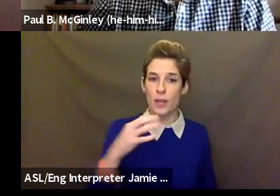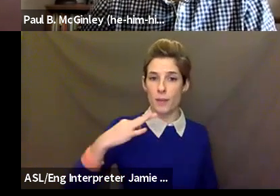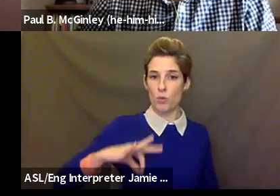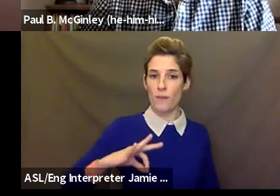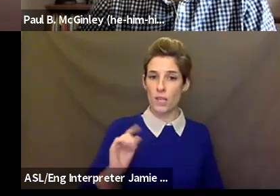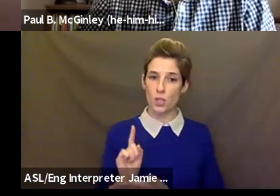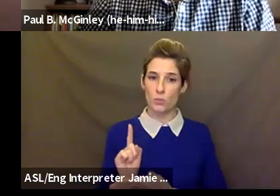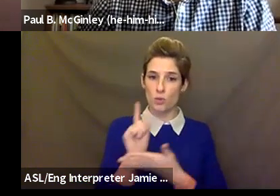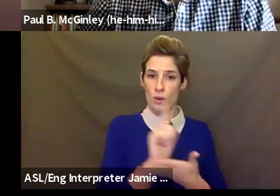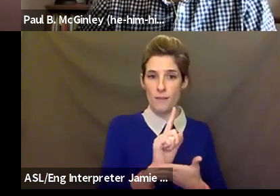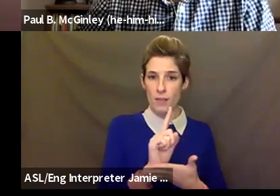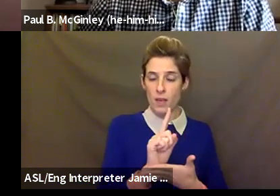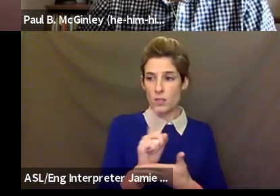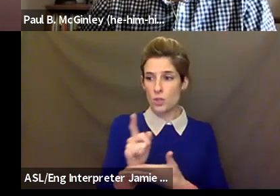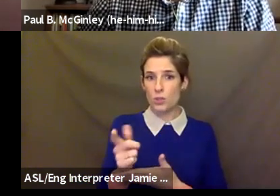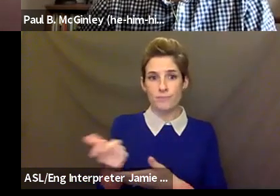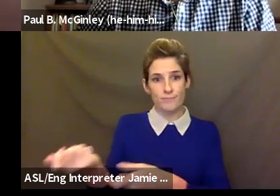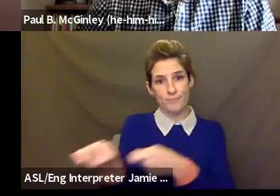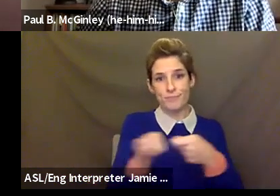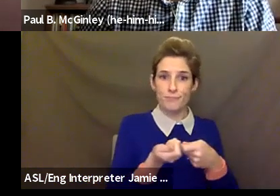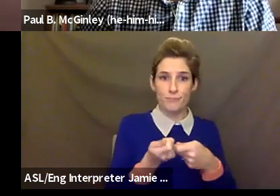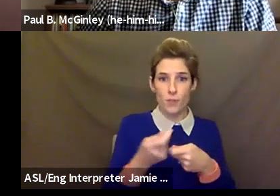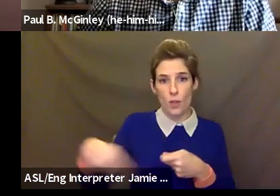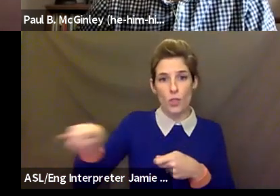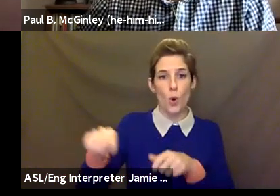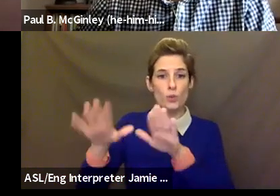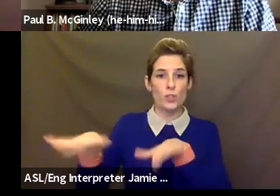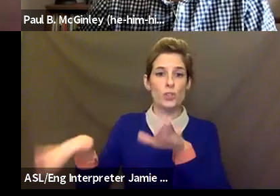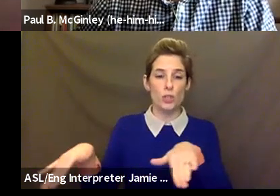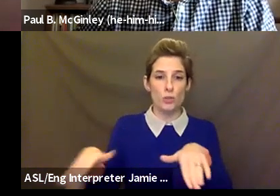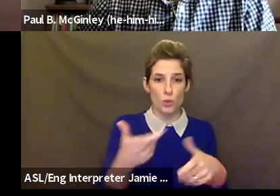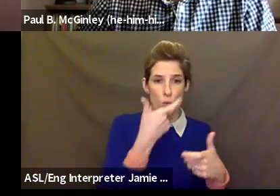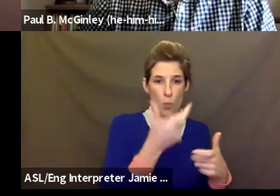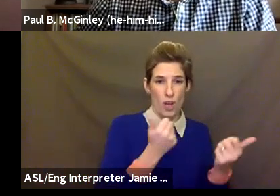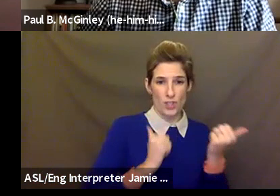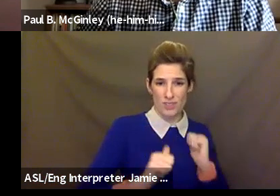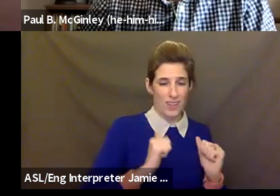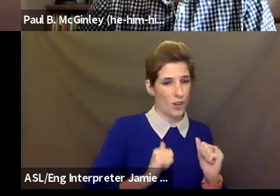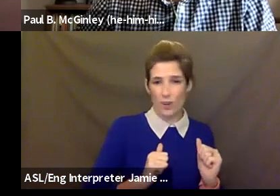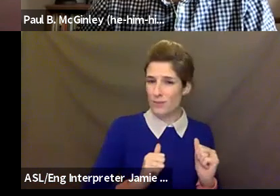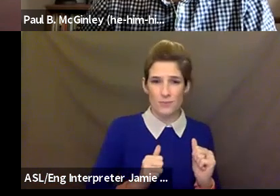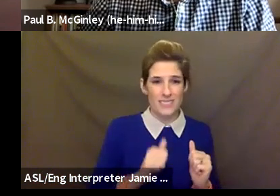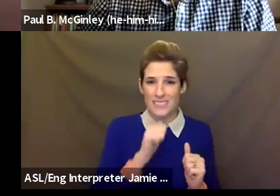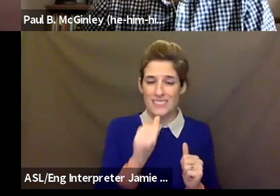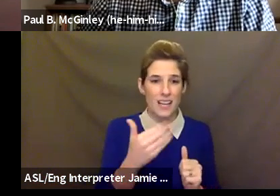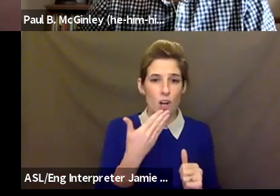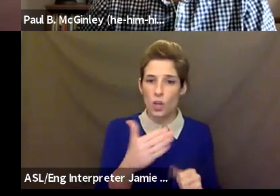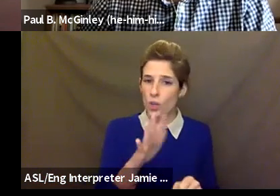some and not for everyone. And so we need to do a lot more work on that front. But one of the things that has been one of the things that has